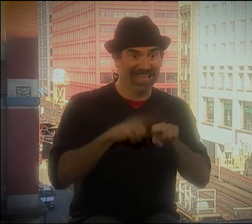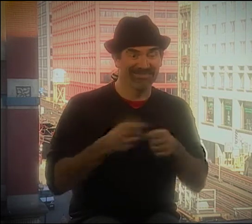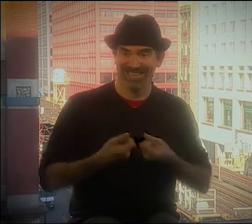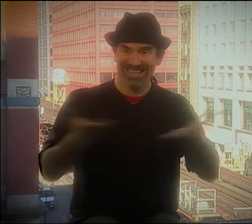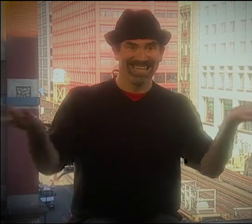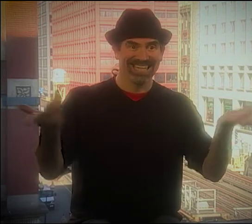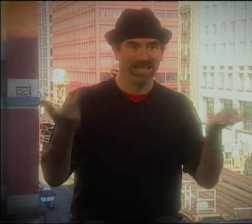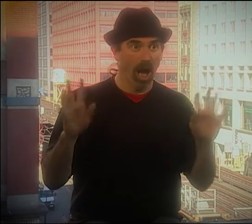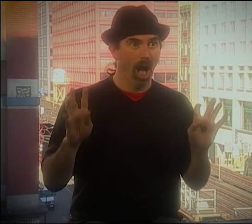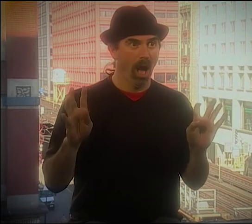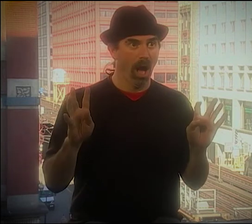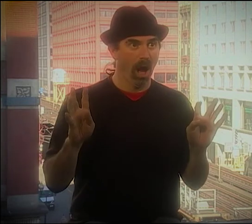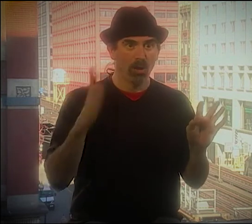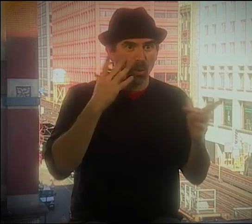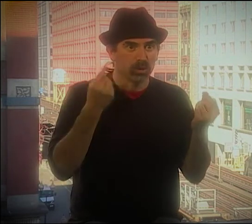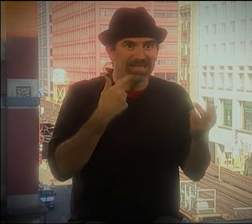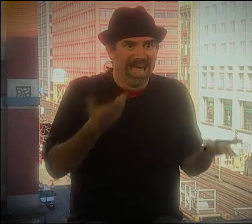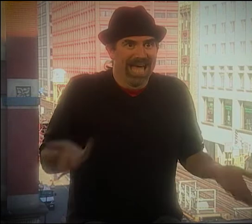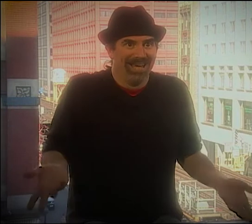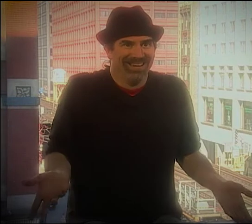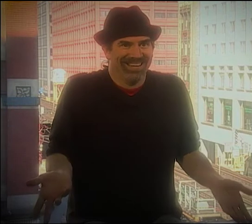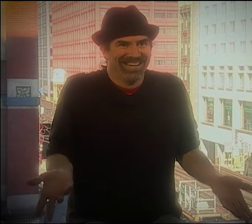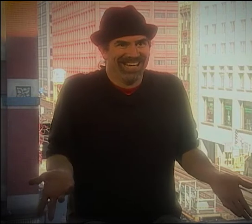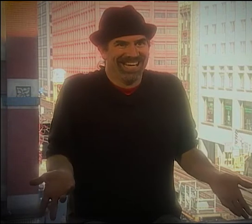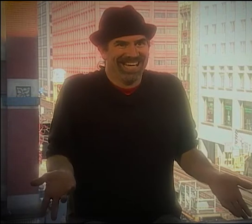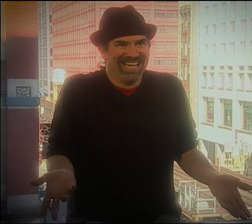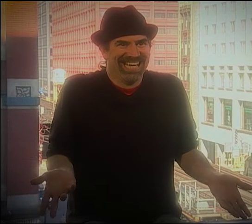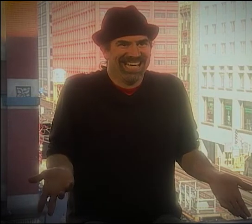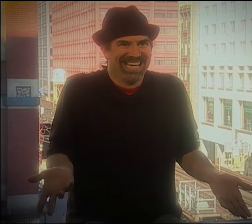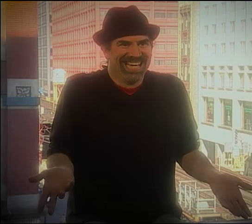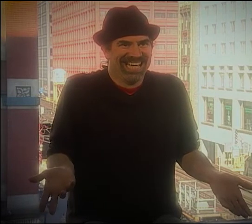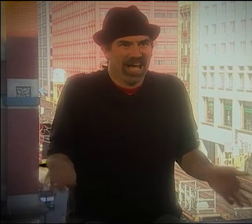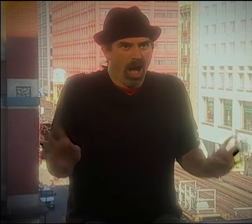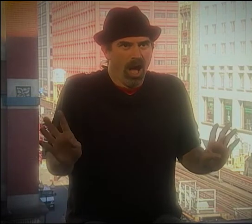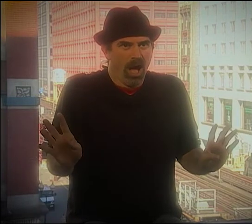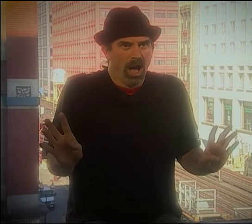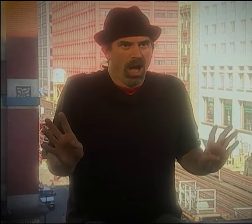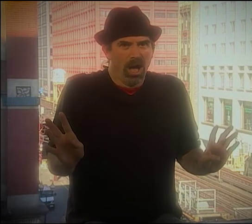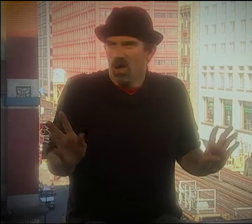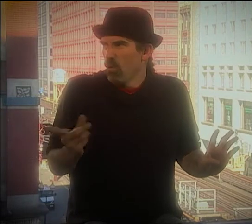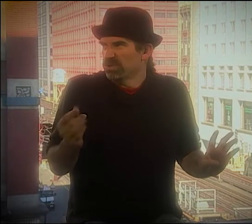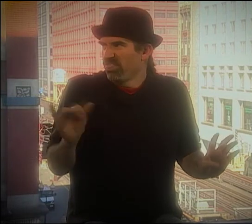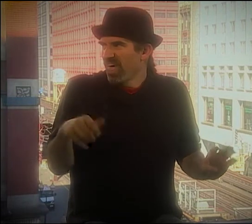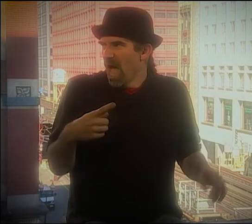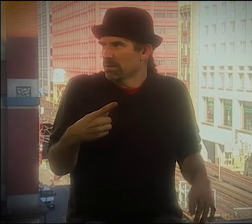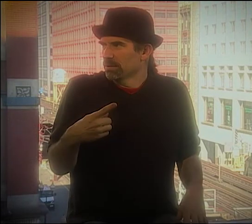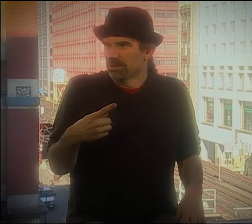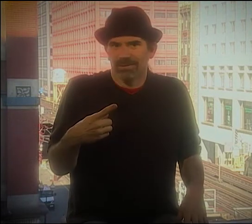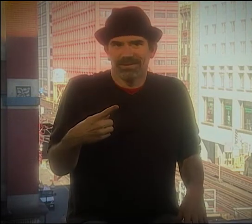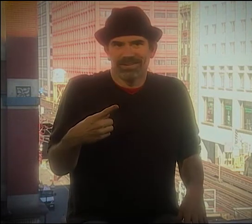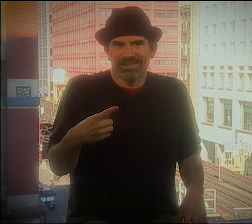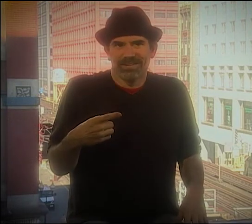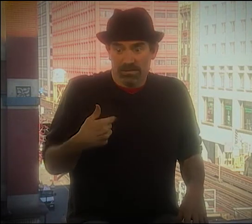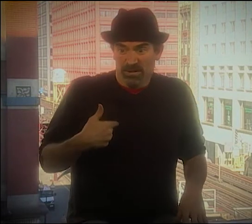YOU KNOW, IN THE BEGINNING, YOU KNOW THE FIRST TIME WE GAVE A PRESENTATION, PEOPLE DIDN'T KNOW WHAT TO SAY OR HOW TO REACT.